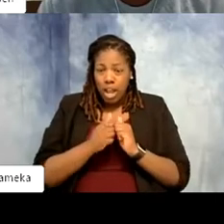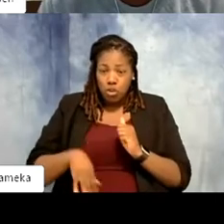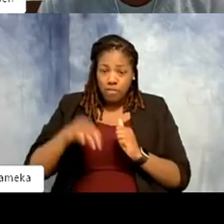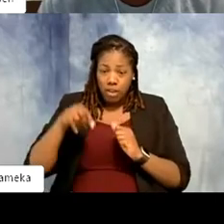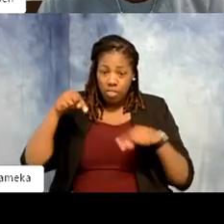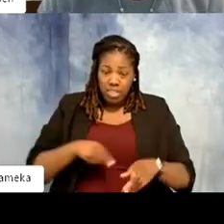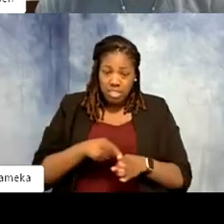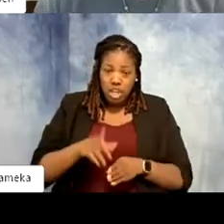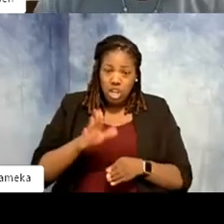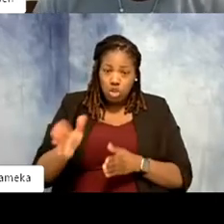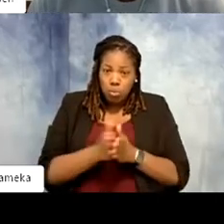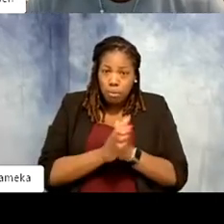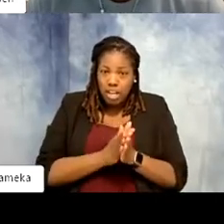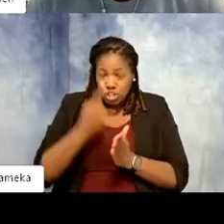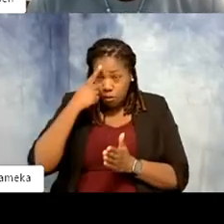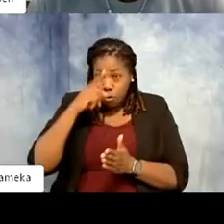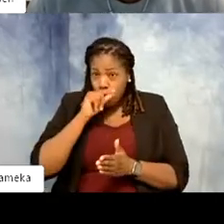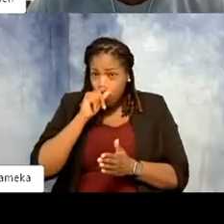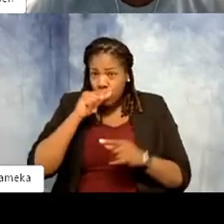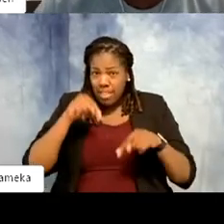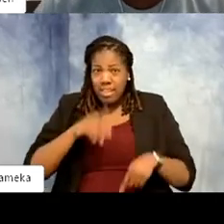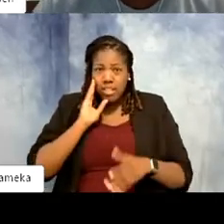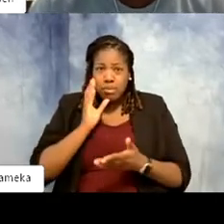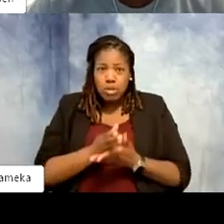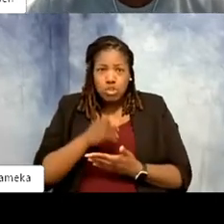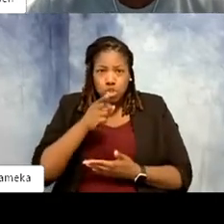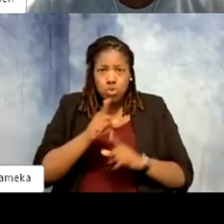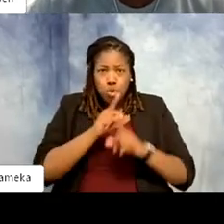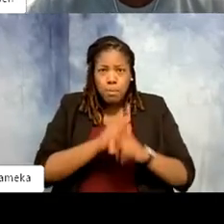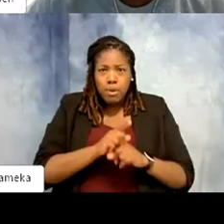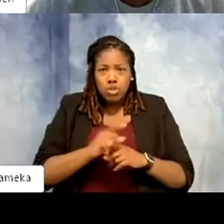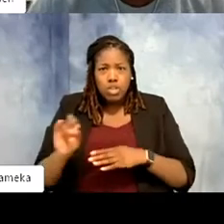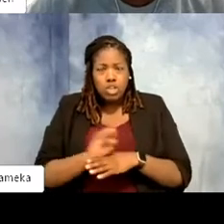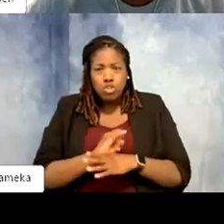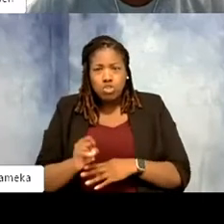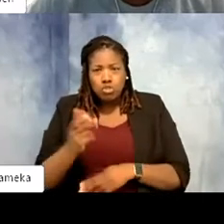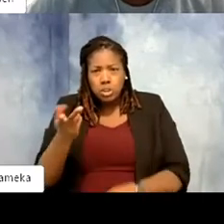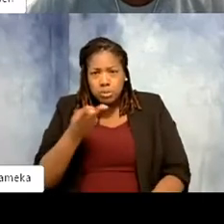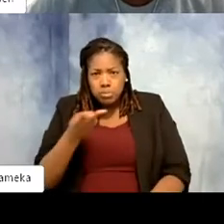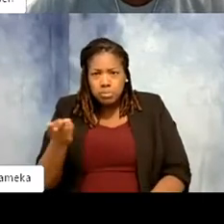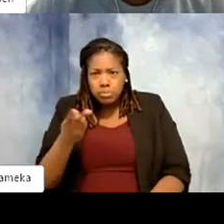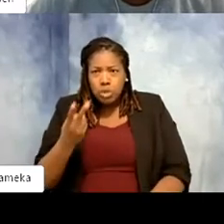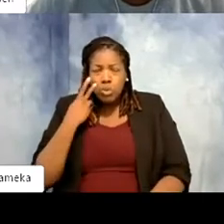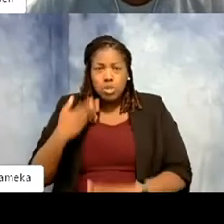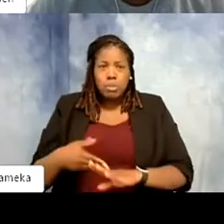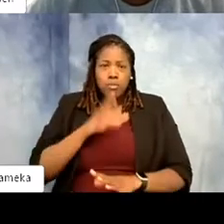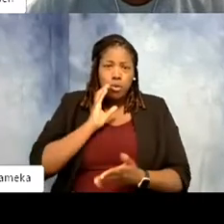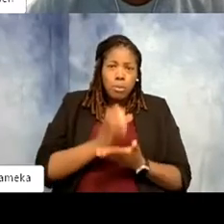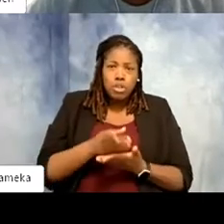birds. Here in this photo is you mentoring interns. We saw a previous photo of you mentoring volunteers